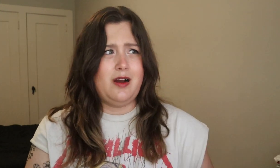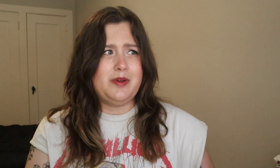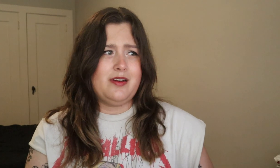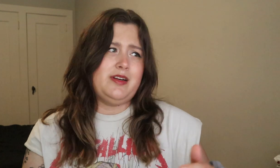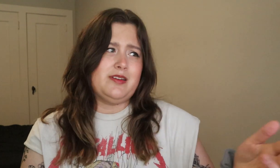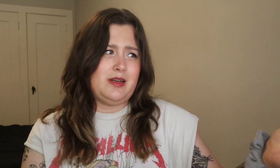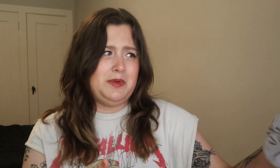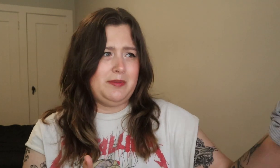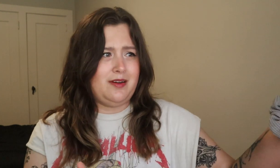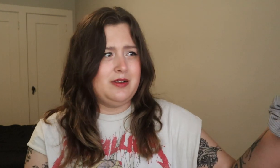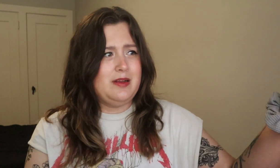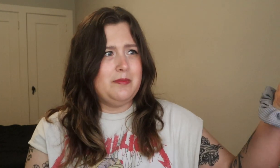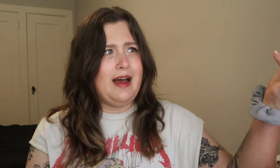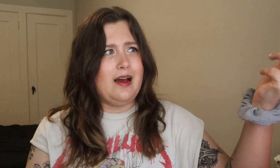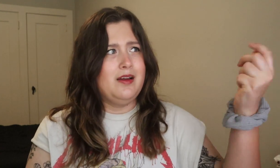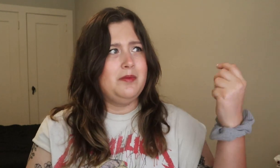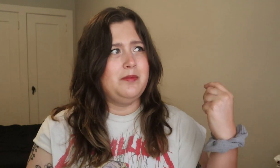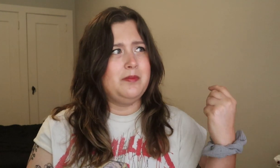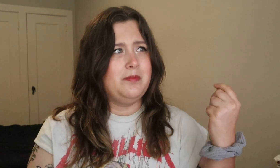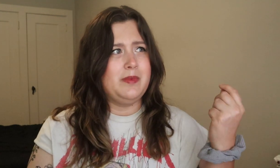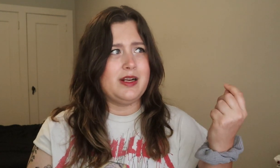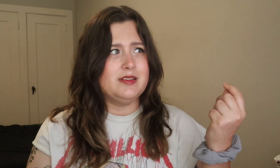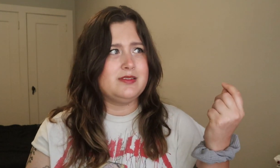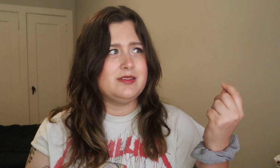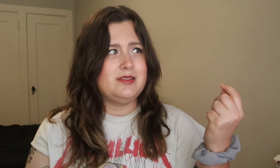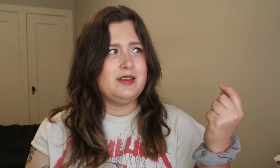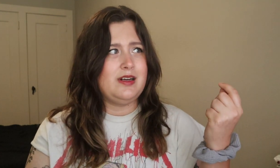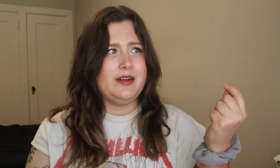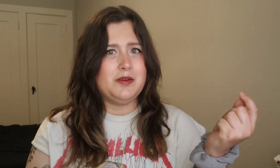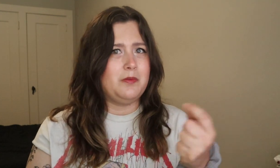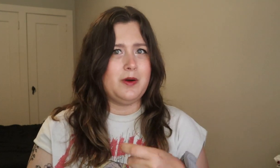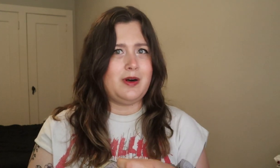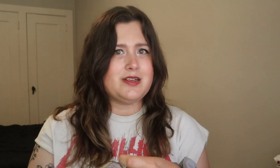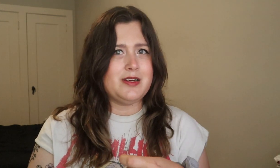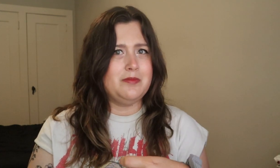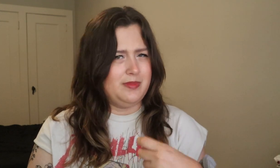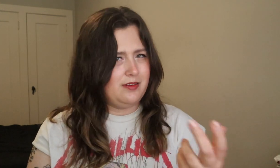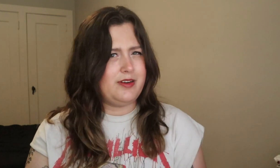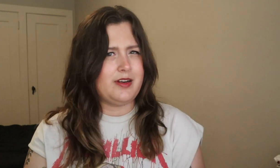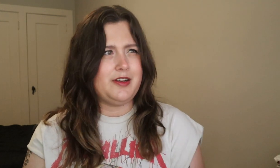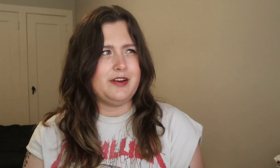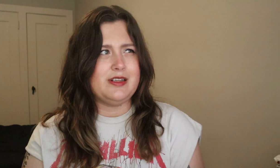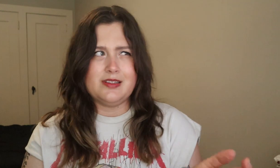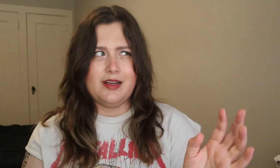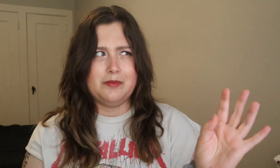I'm curious. Tell me about Matt because I don't want to watch it, but I'm very curious now